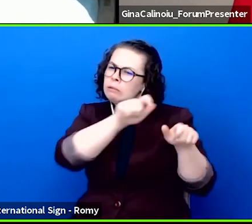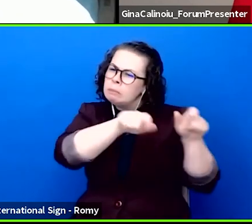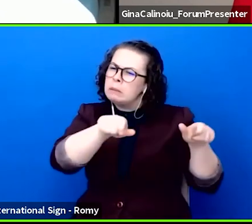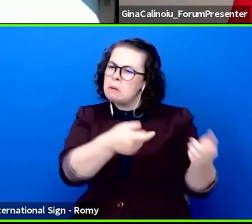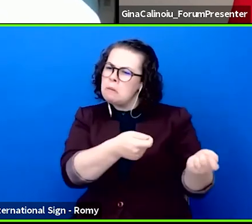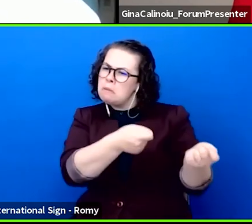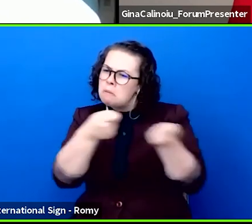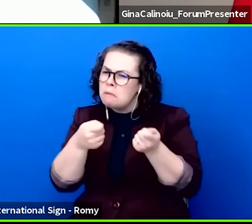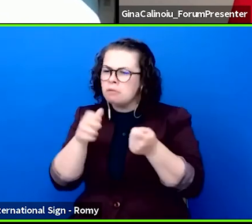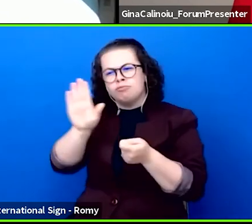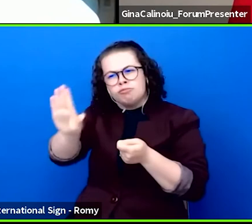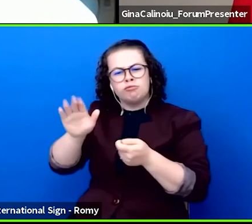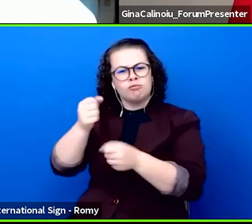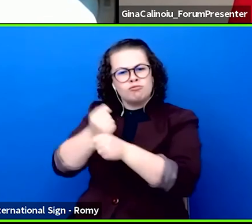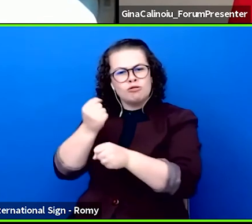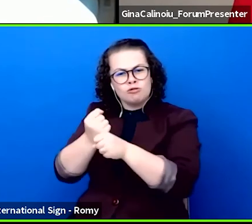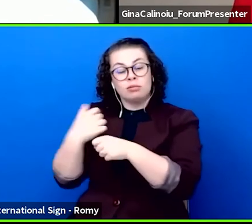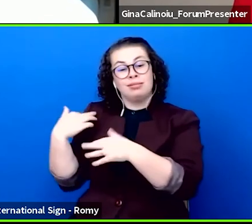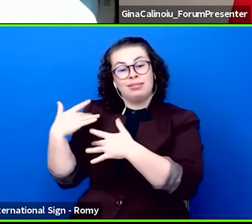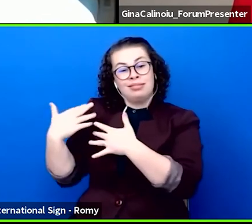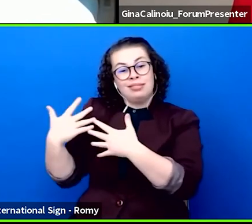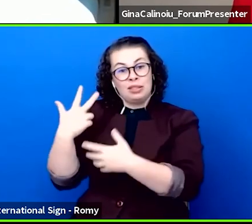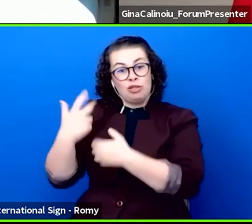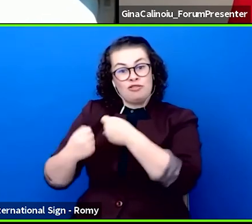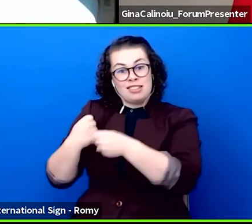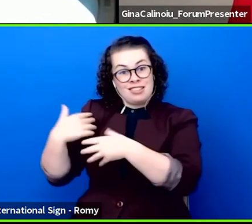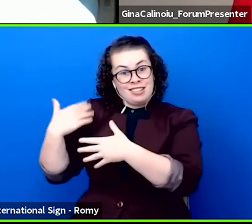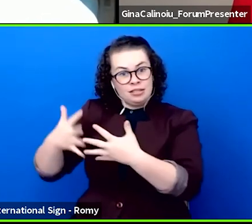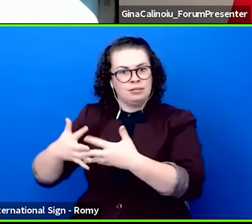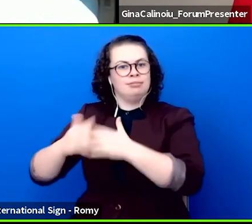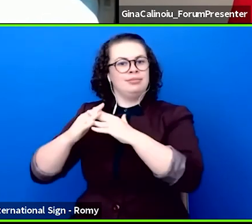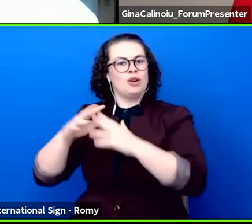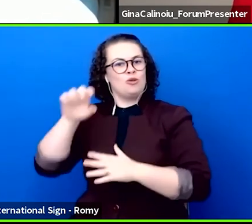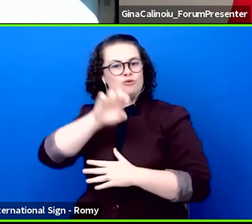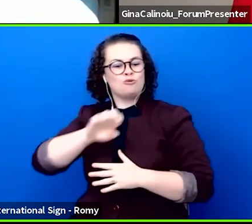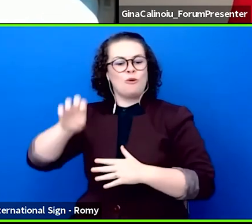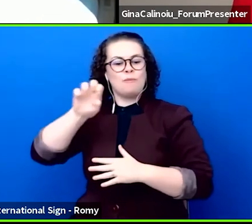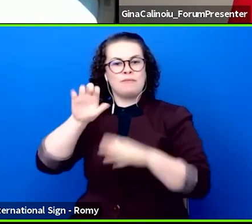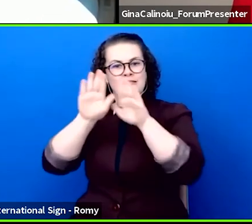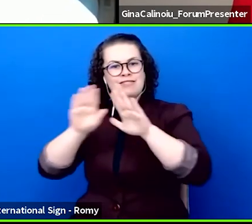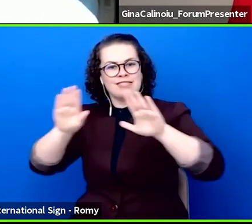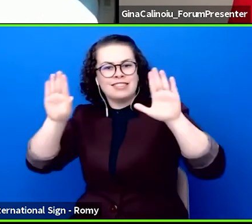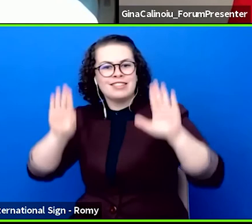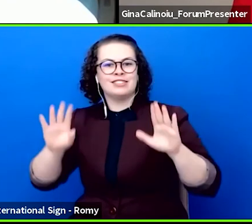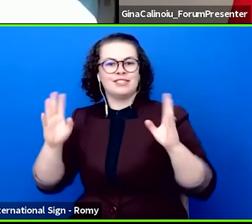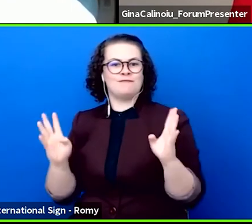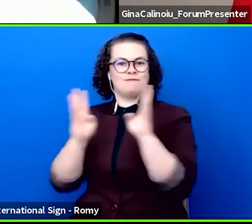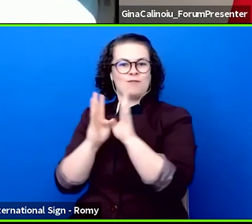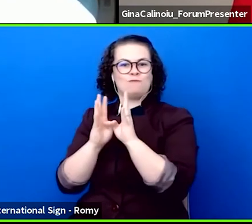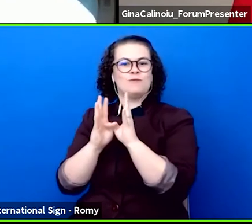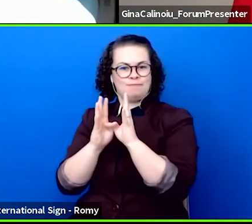years later the European Theatre Forum opens. Serge Rangoni not only has defended and produced